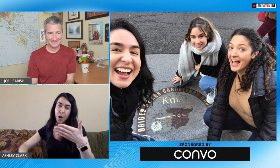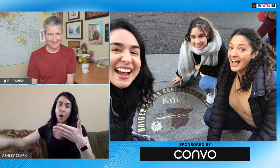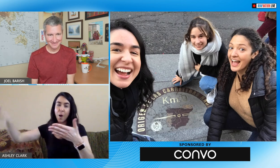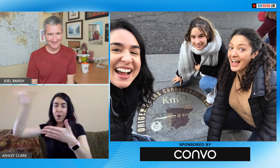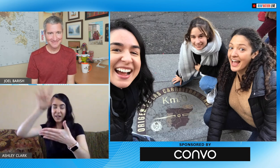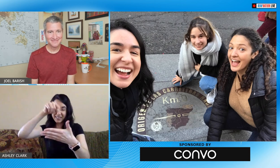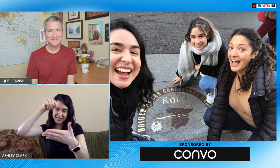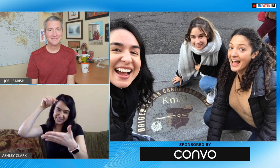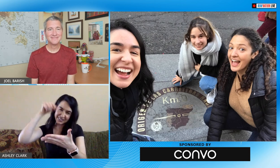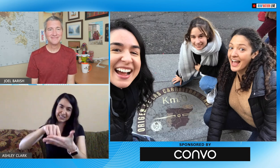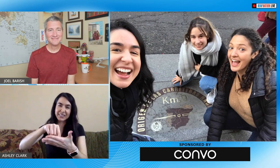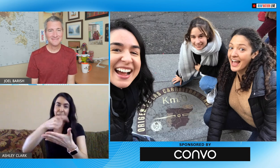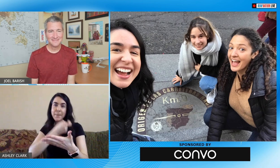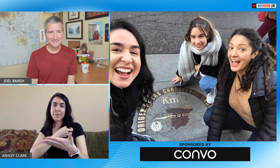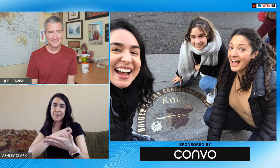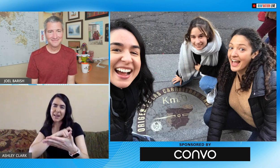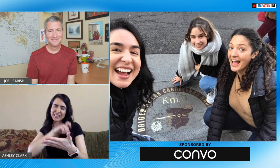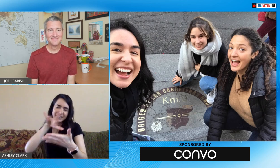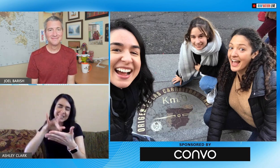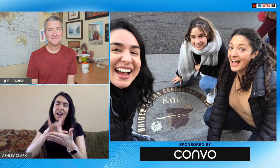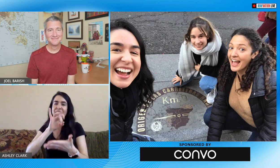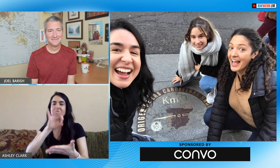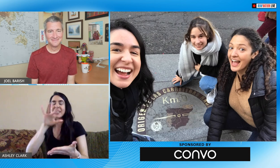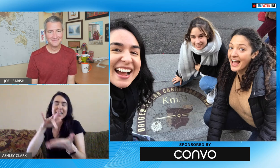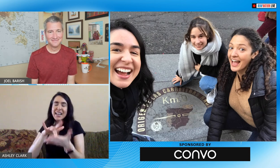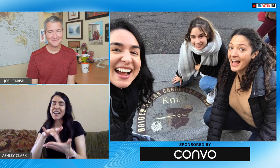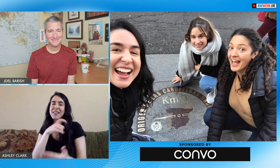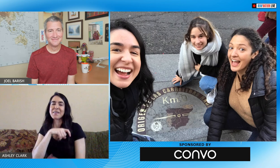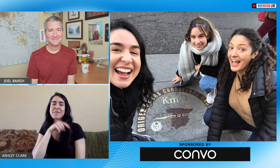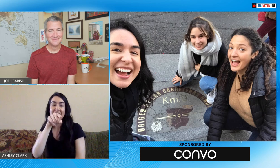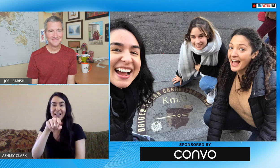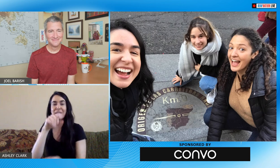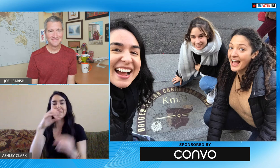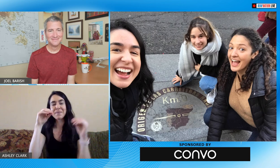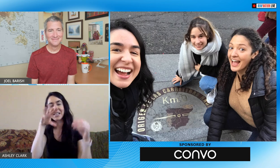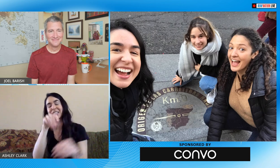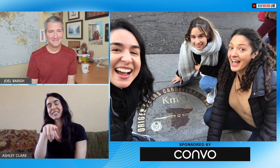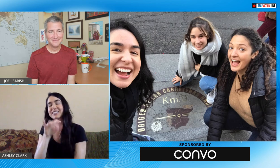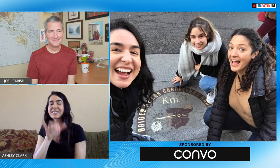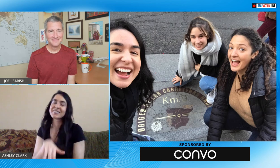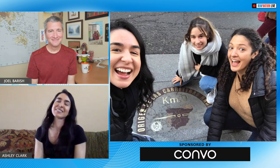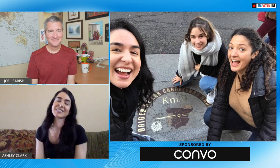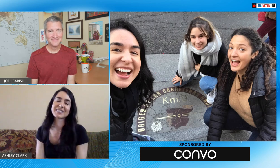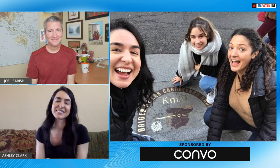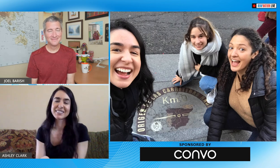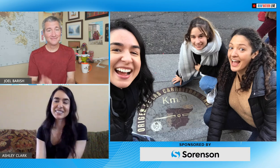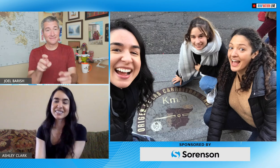center of that country it is the dead center of Spain and that's the picture